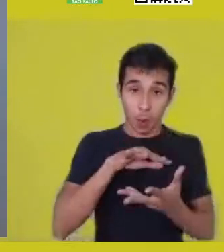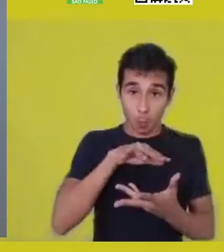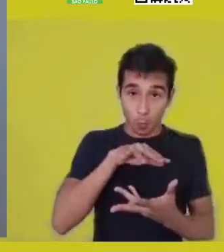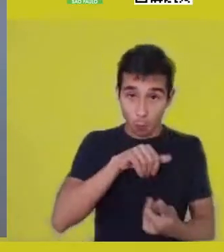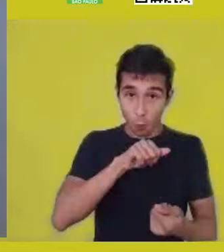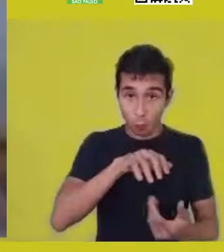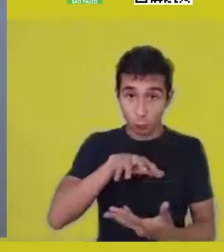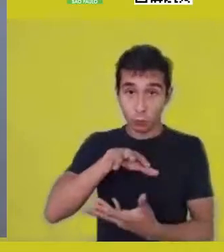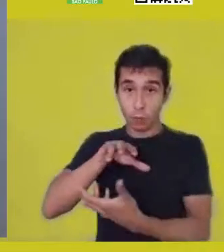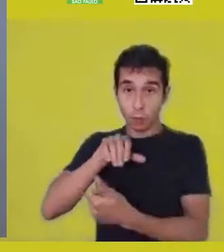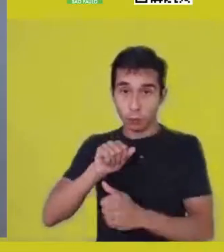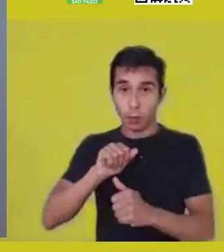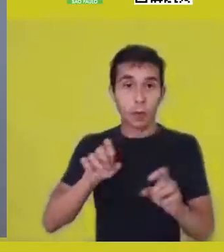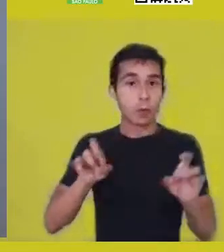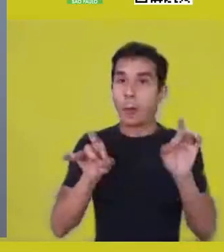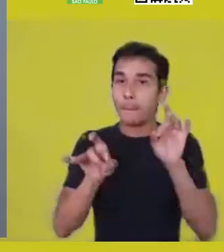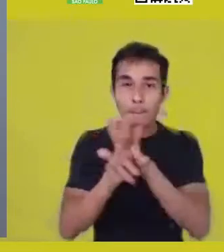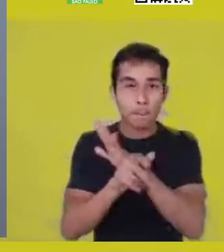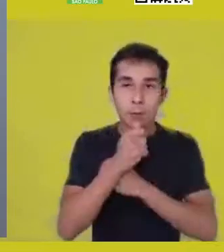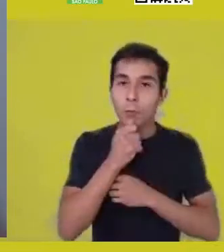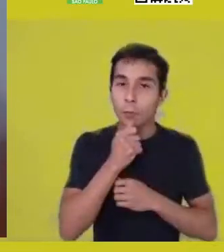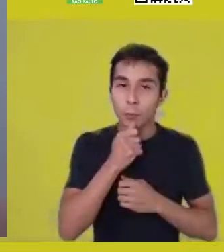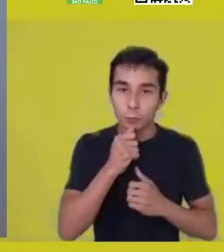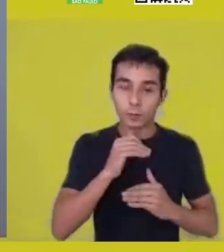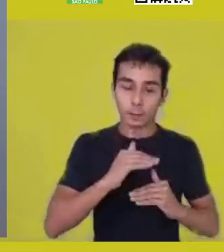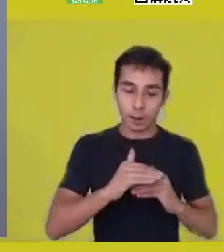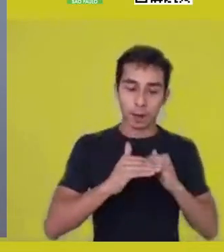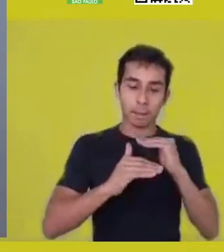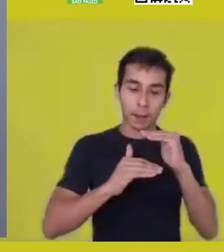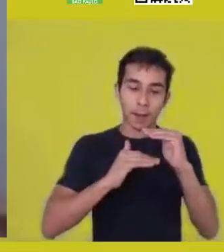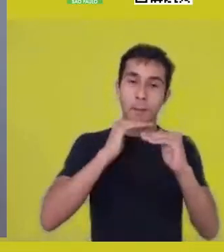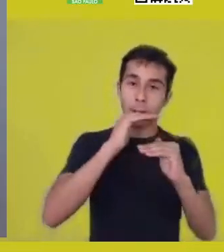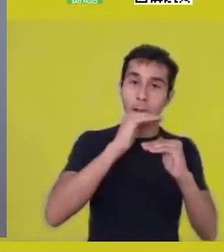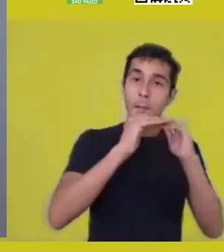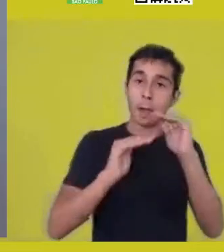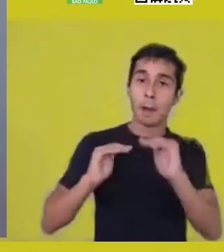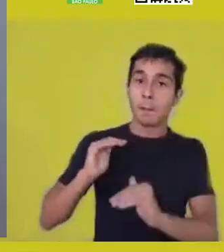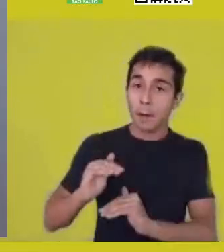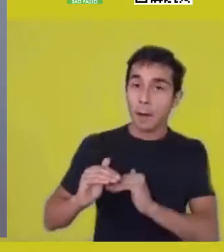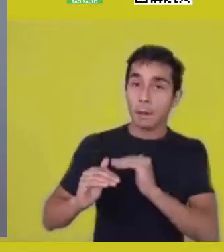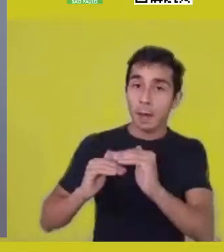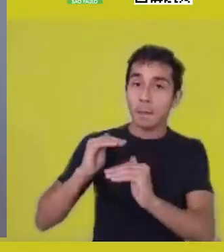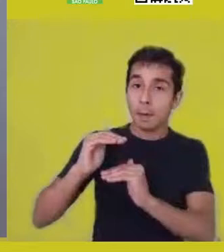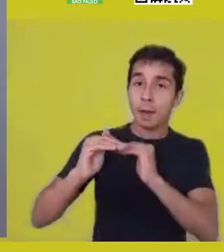it’s inferior, it’s the place of fallibility, of error,